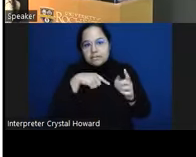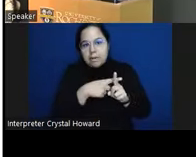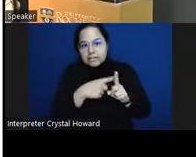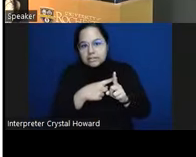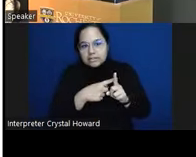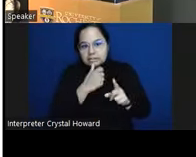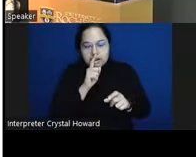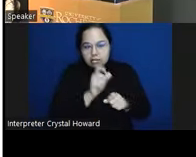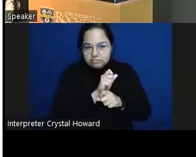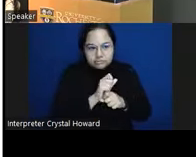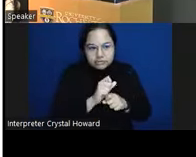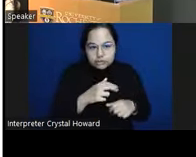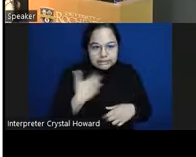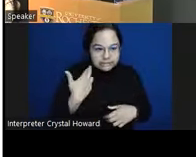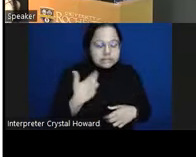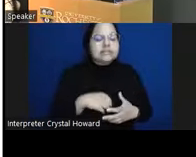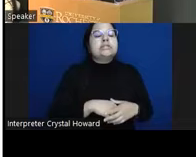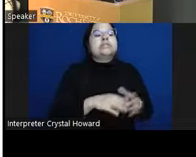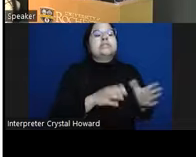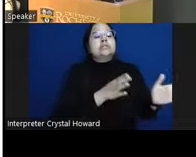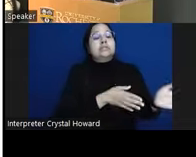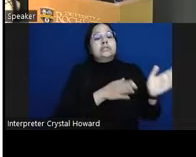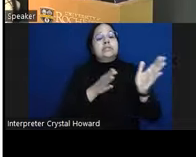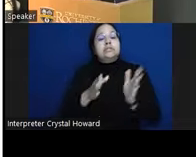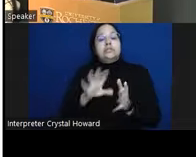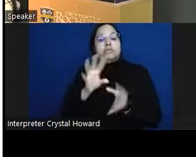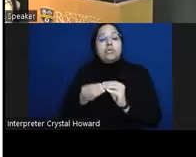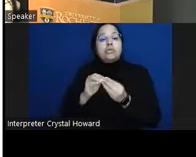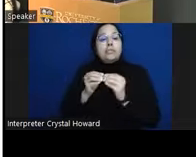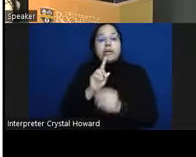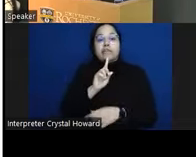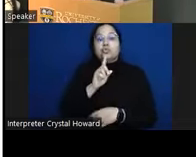risk and the total number of true positives which are all the people we correctly identified that